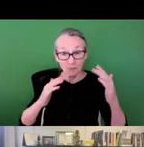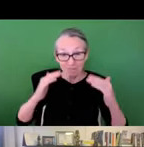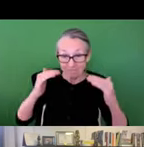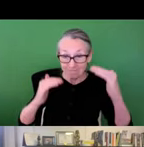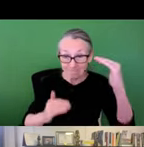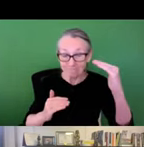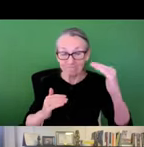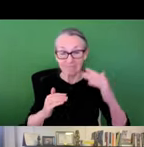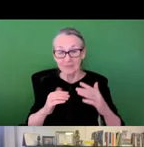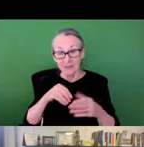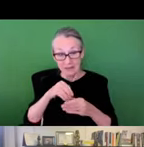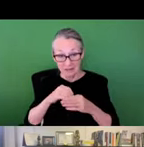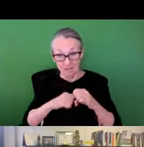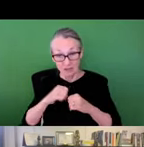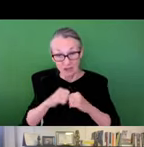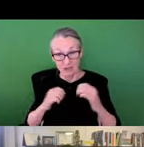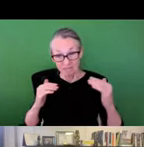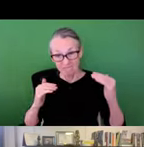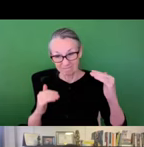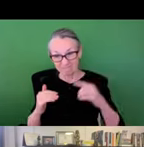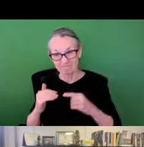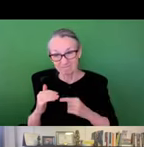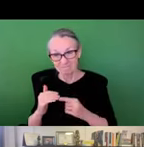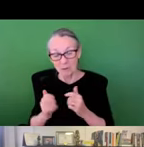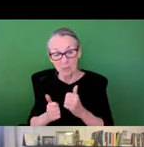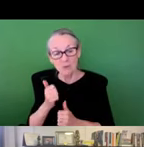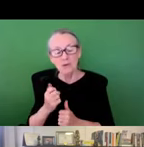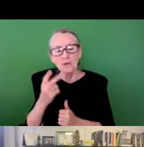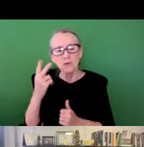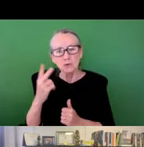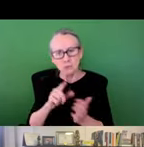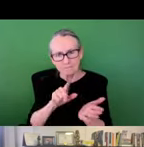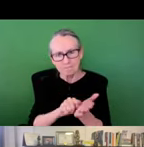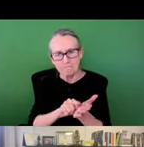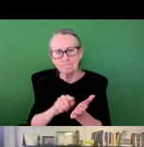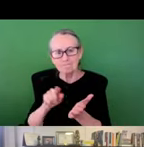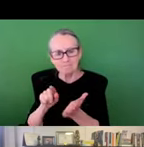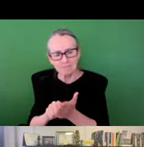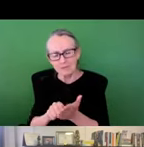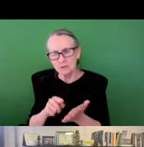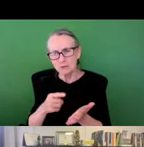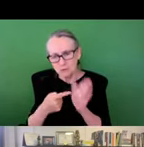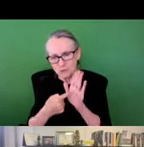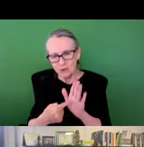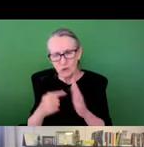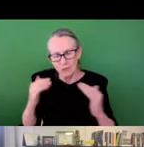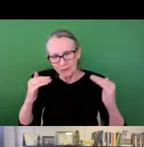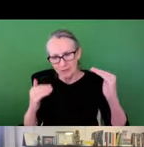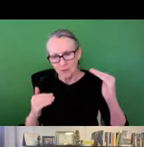And so thinking about disparities and inequality in infrastructure, we can sort of look to two bodies of literature